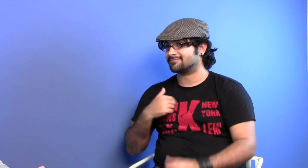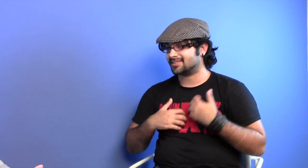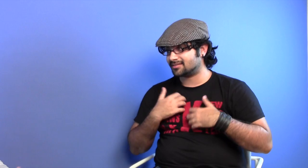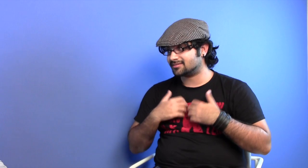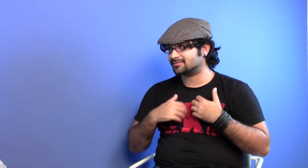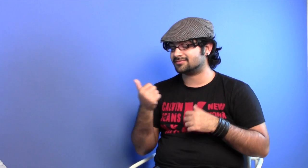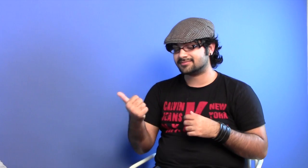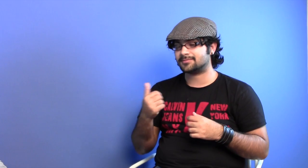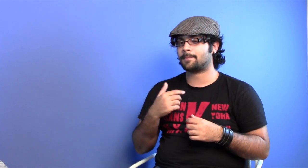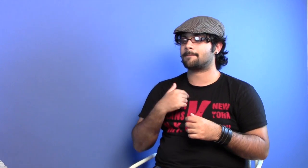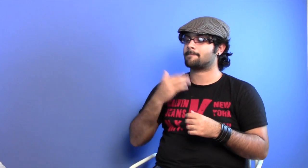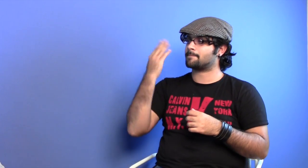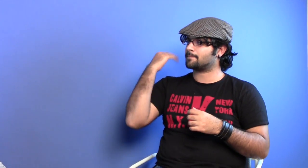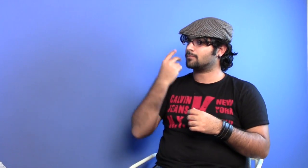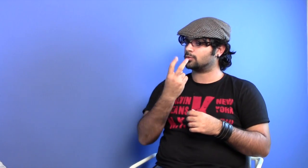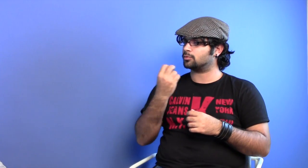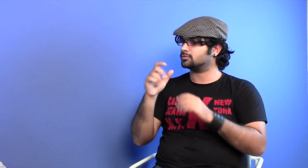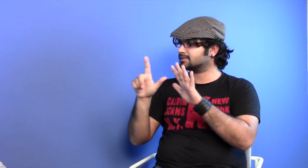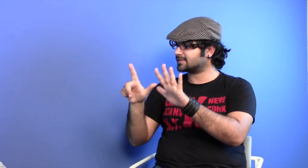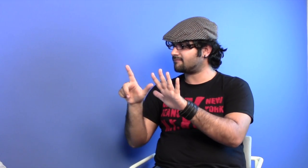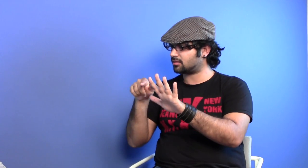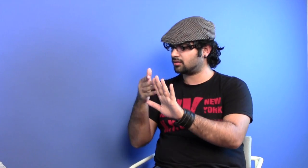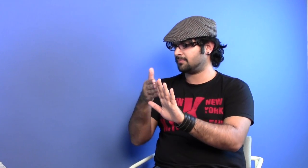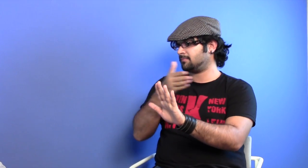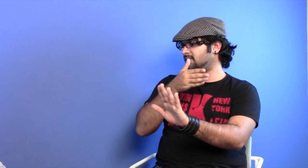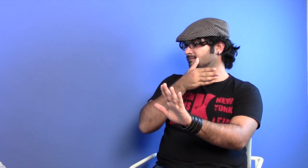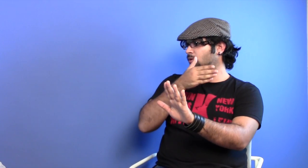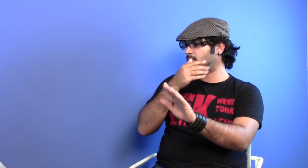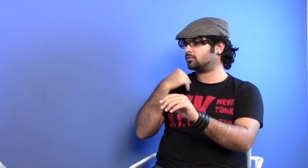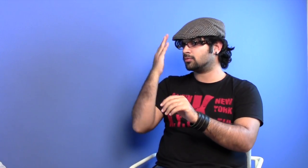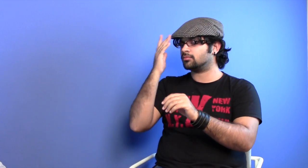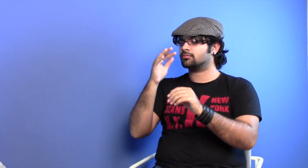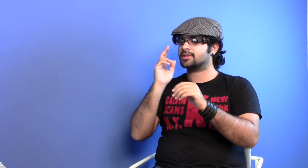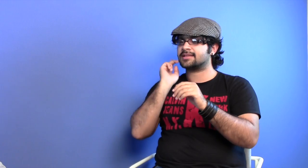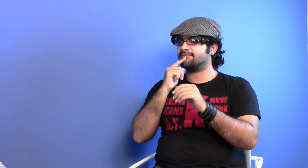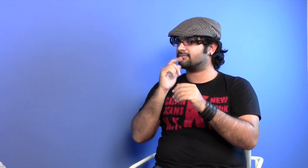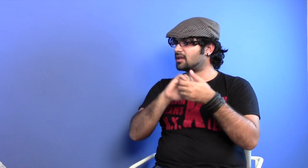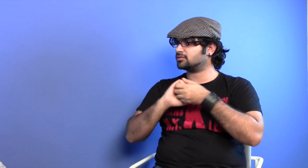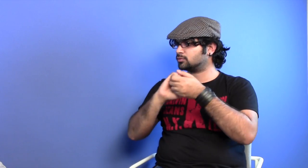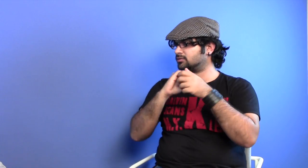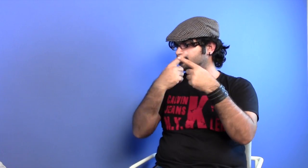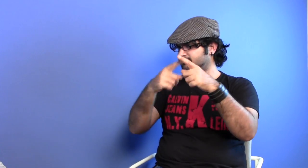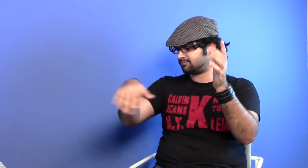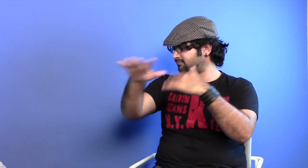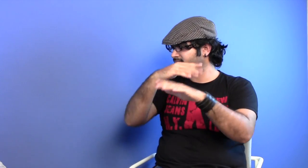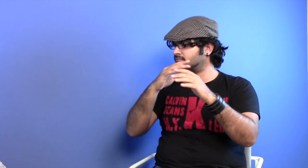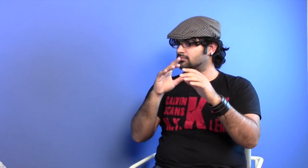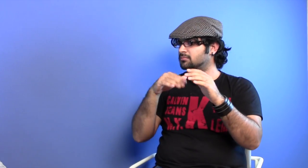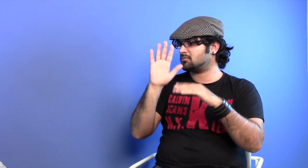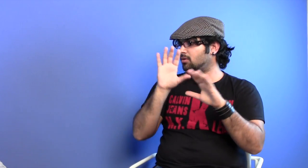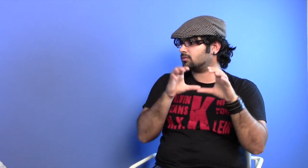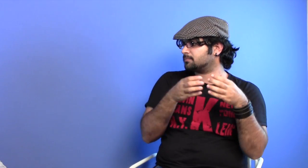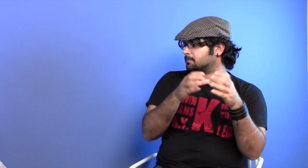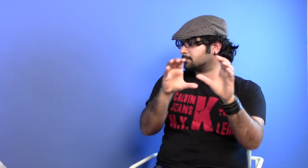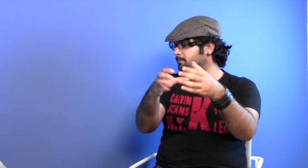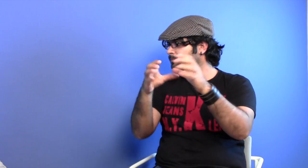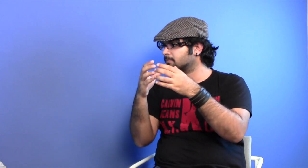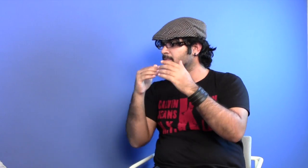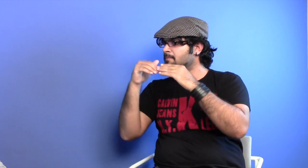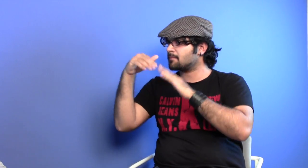Its an interesting topic. Back in 2007 and prior to that year, the Deaf community and associations were divided.